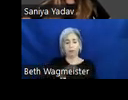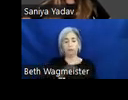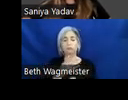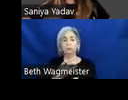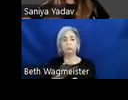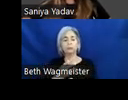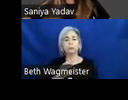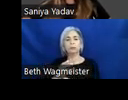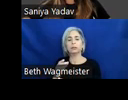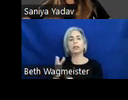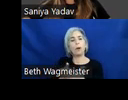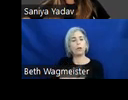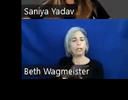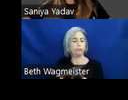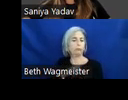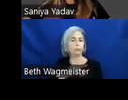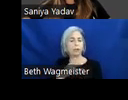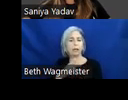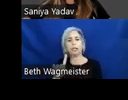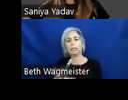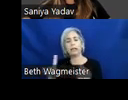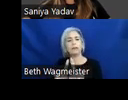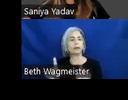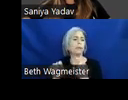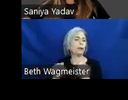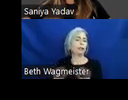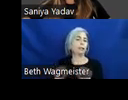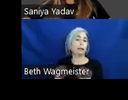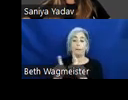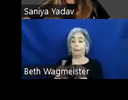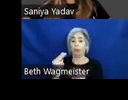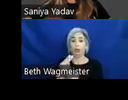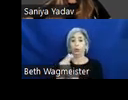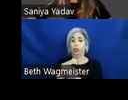types of users with disabilities such as people using two-step switch navigation on a computer,